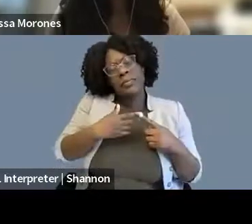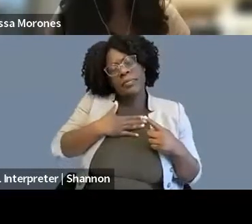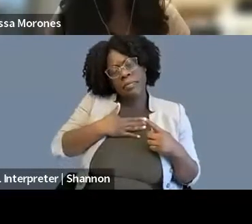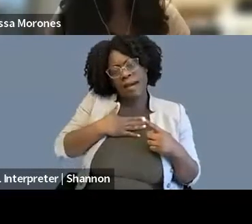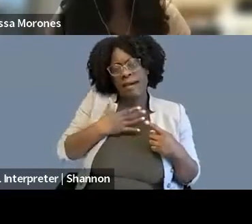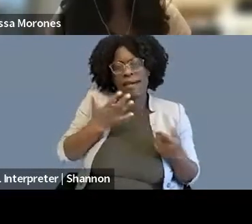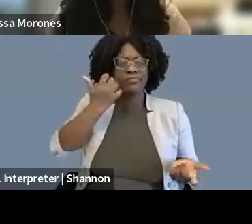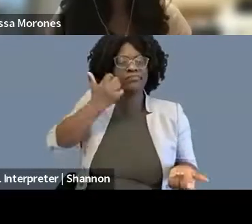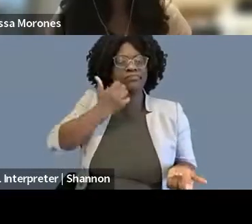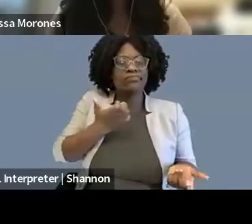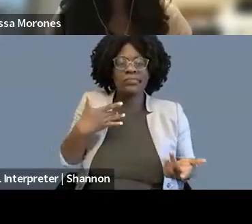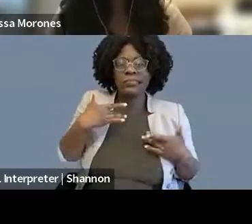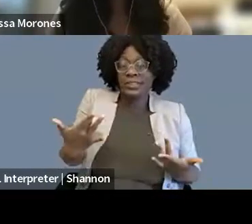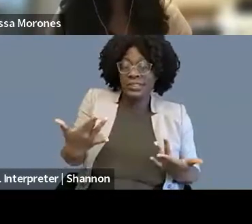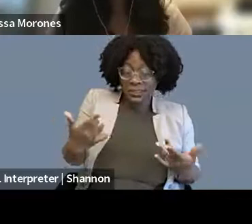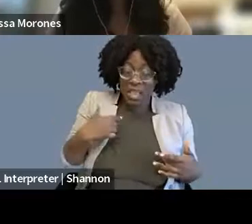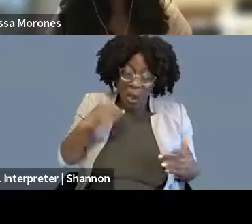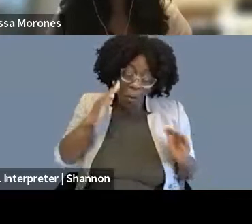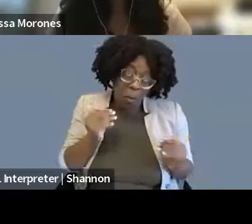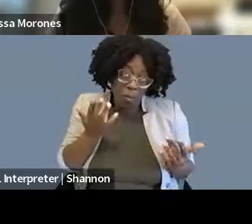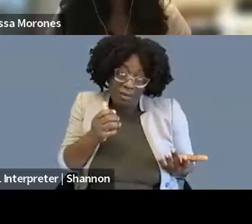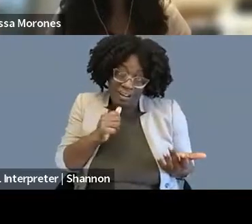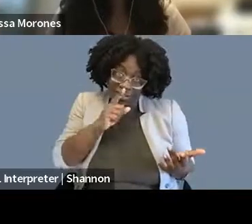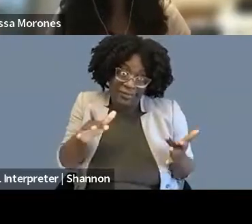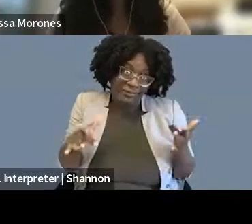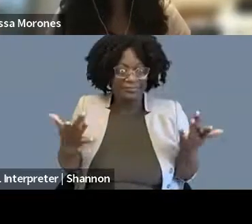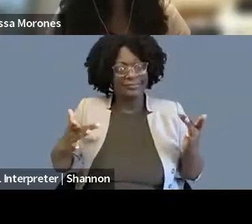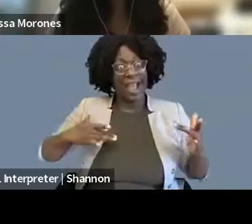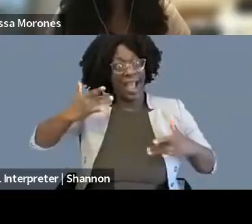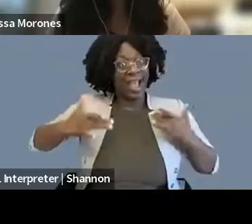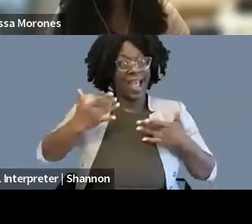You know, my days are currently pretty different